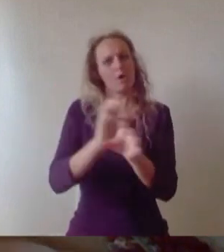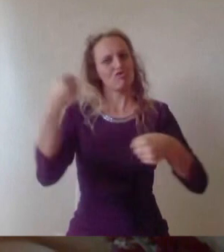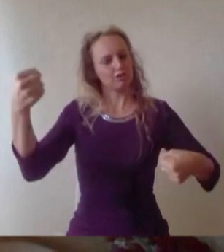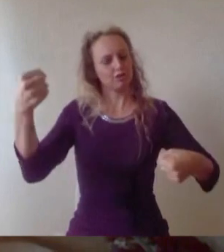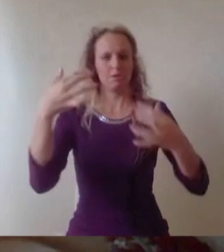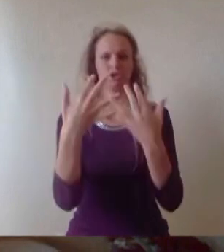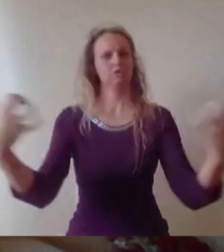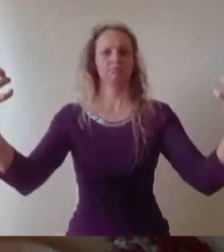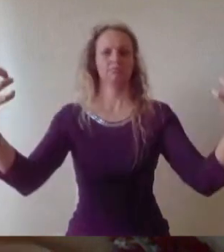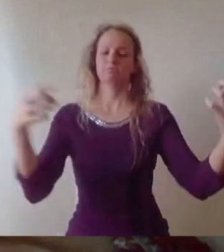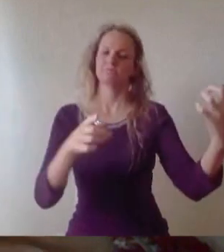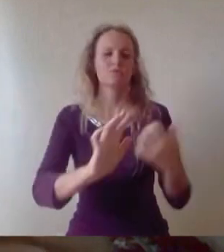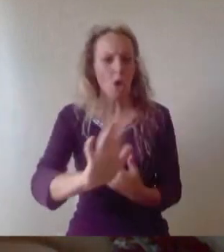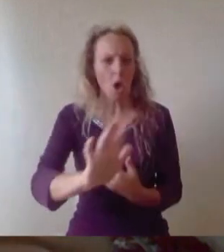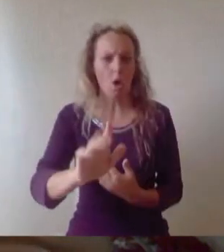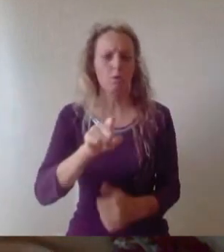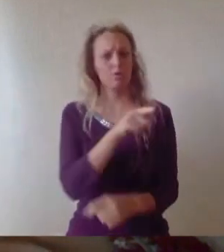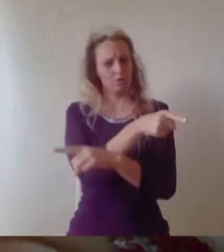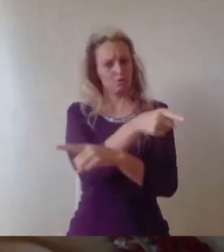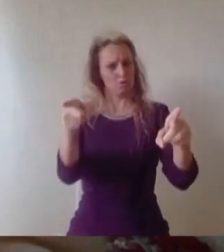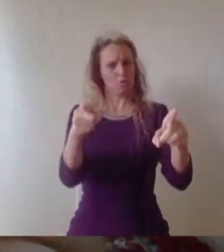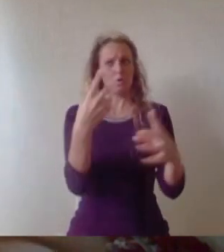deserve the opportunity to experience this important right of